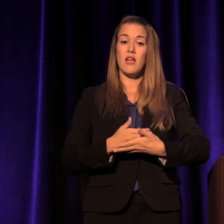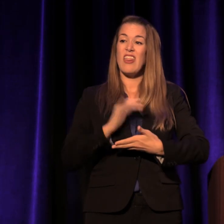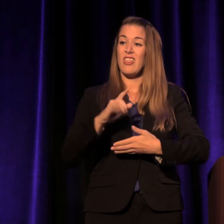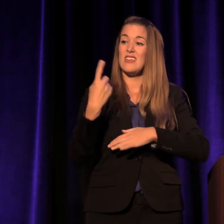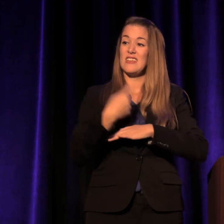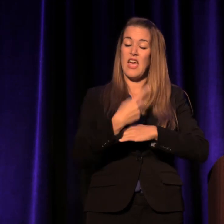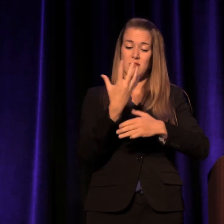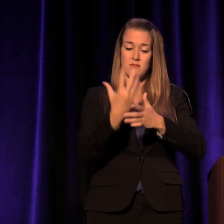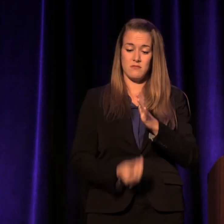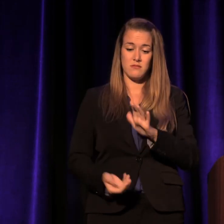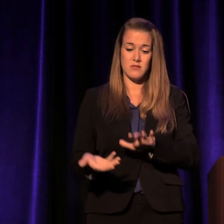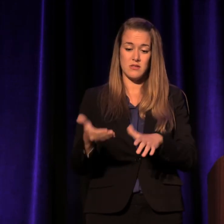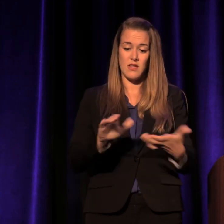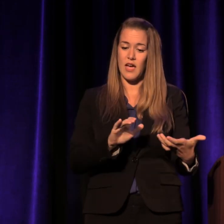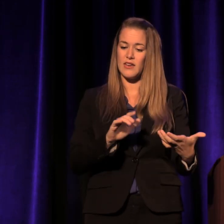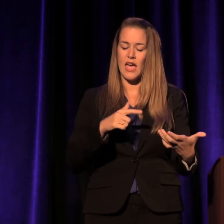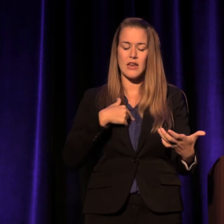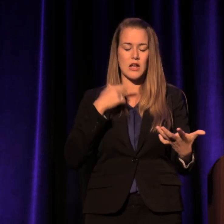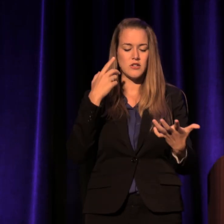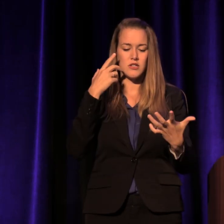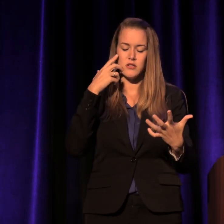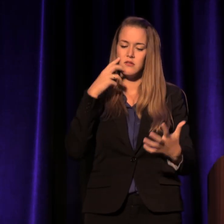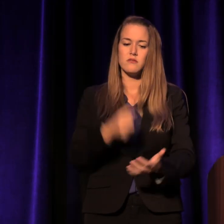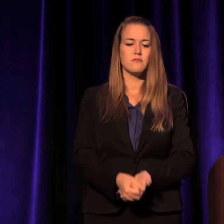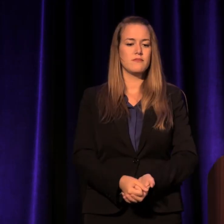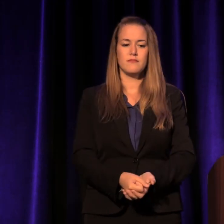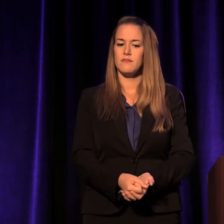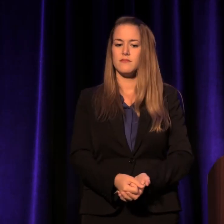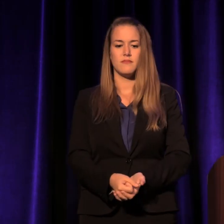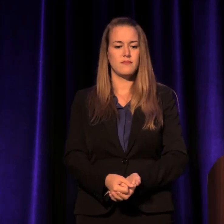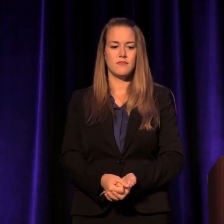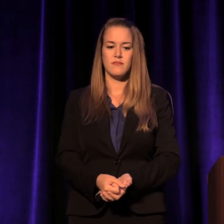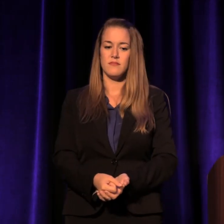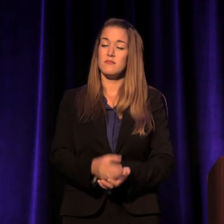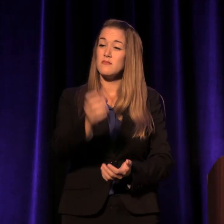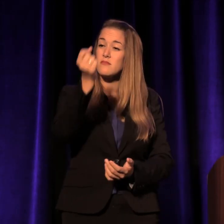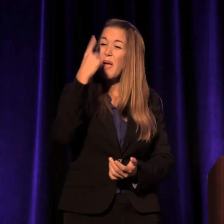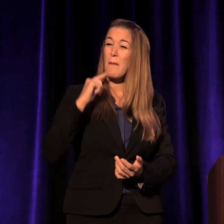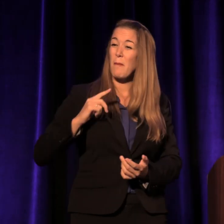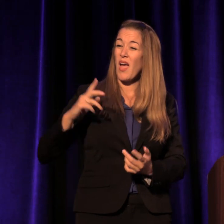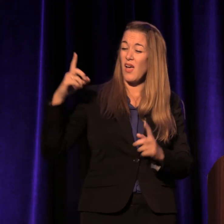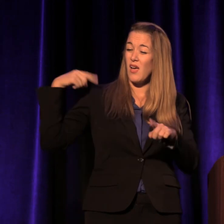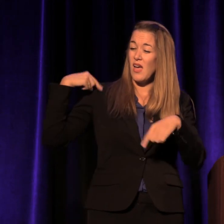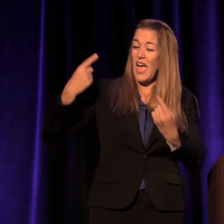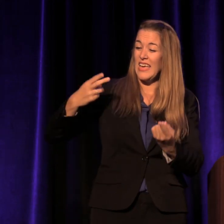And when that piled up on top of where I came from, abuse and addiction,